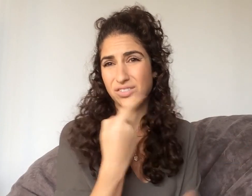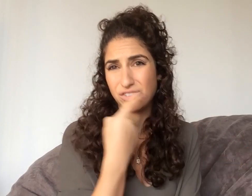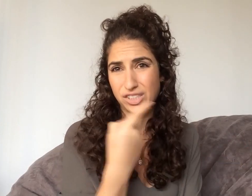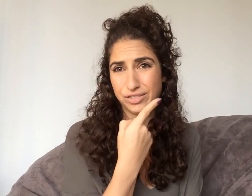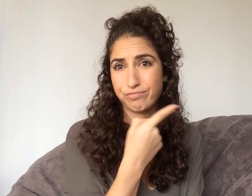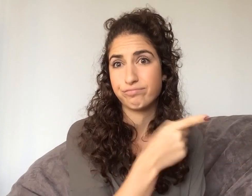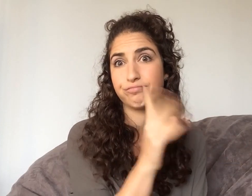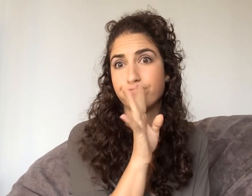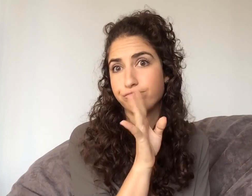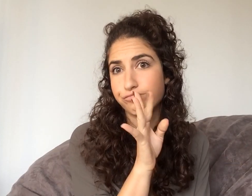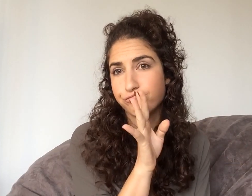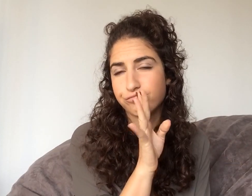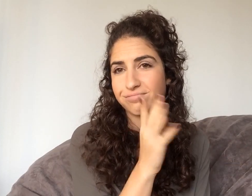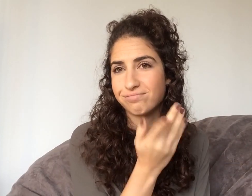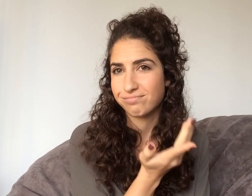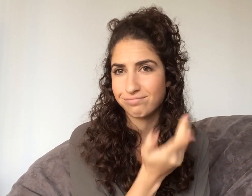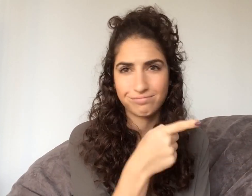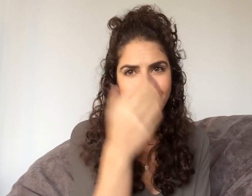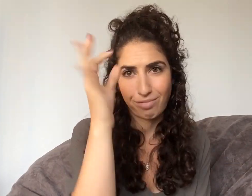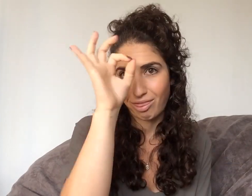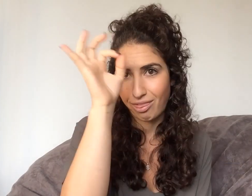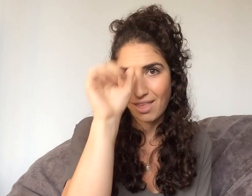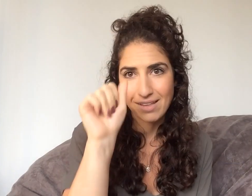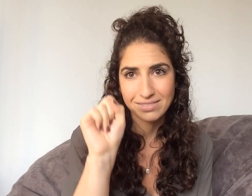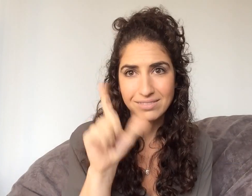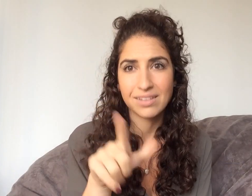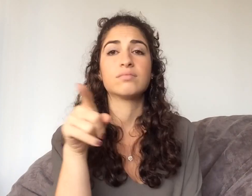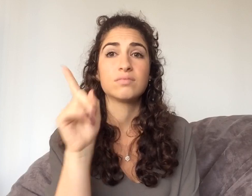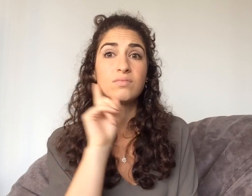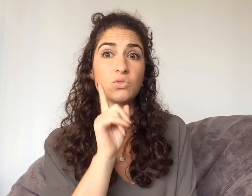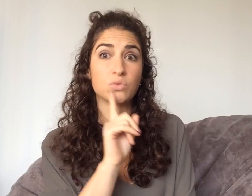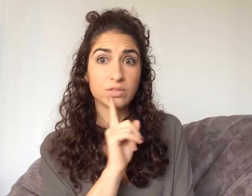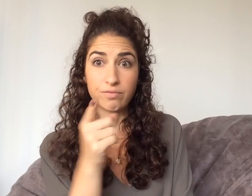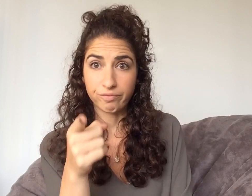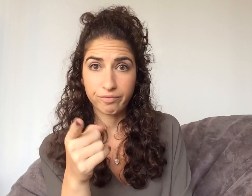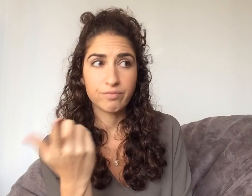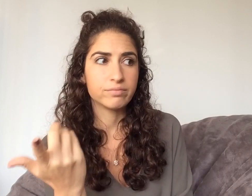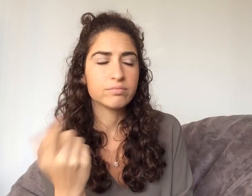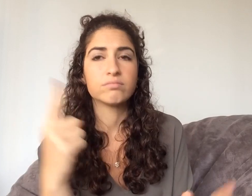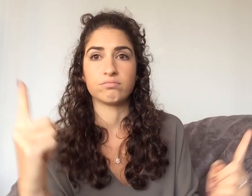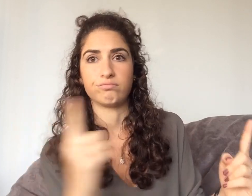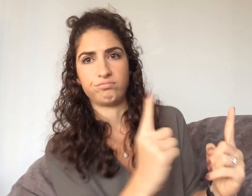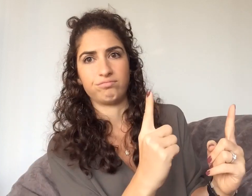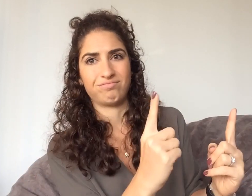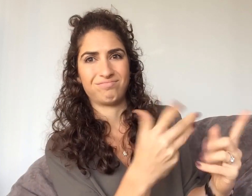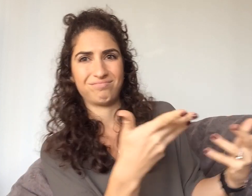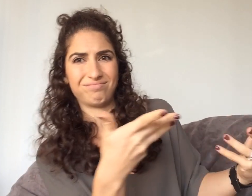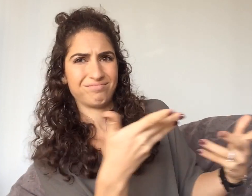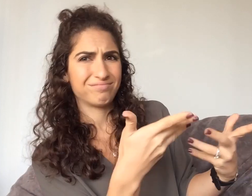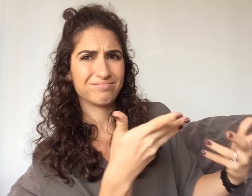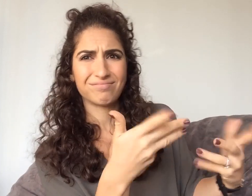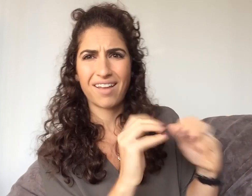is hearing, so they speak, don't know ASL. And you're deaf, so when you go how do